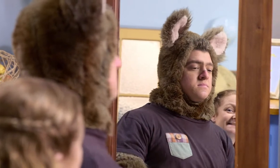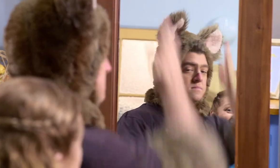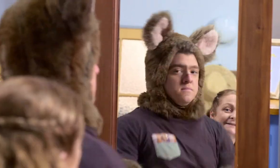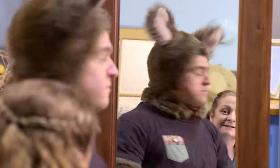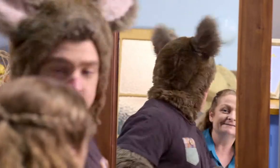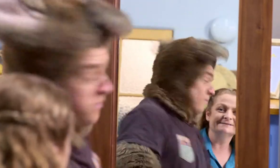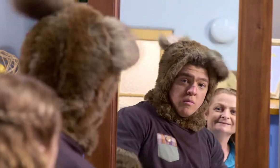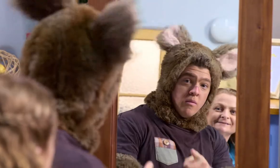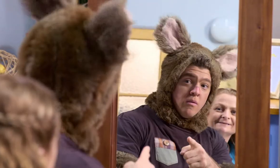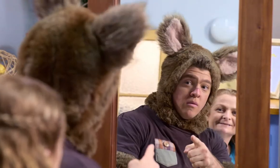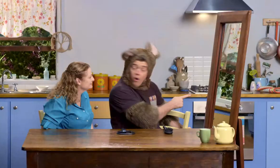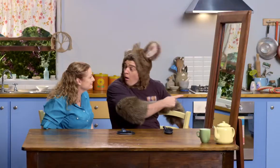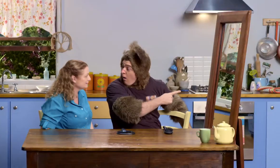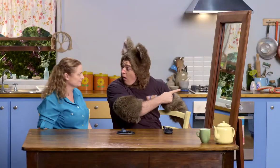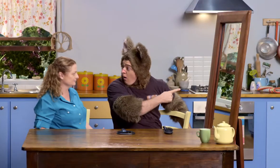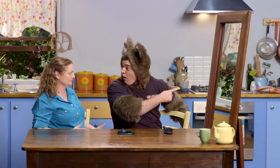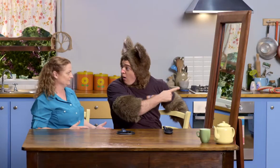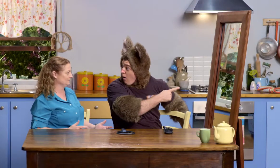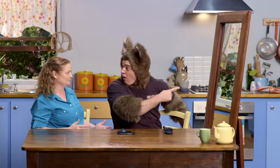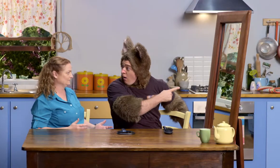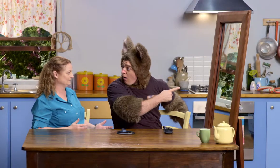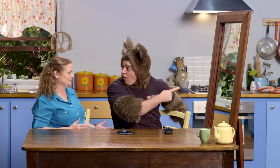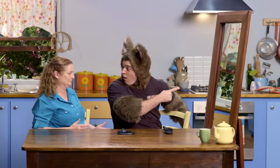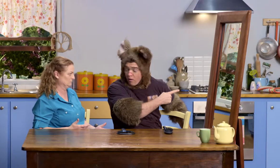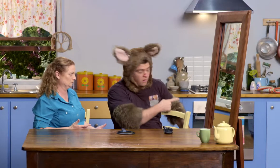Hup, hup, hup! Ooh. Oh.